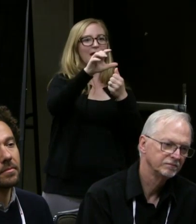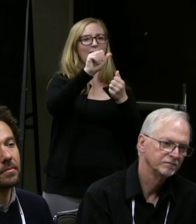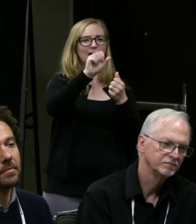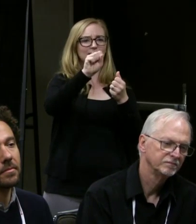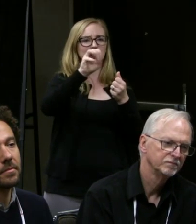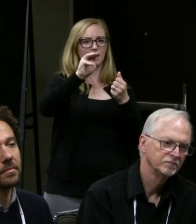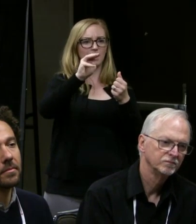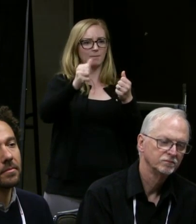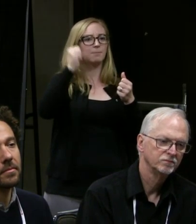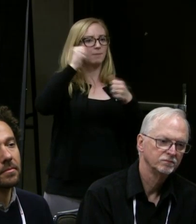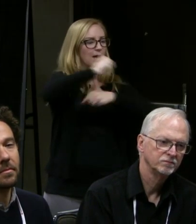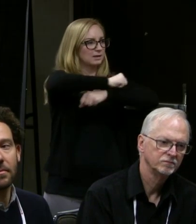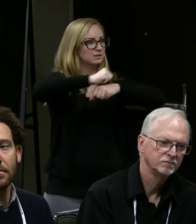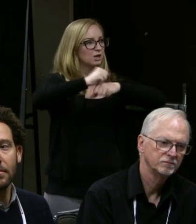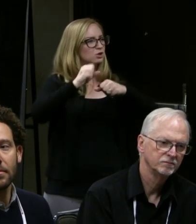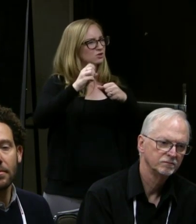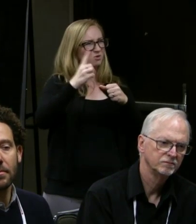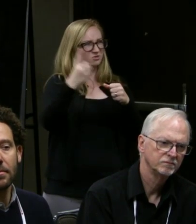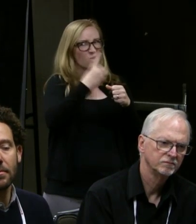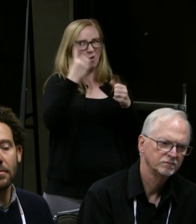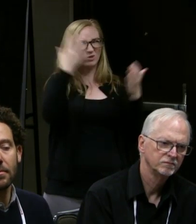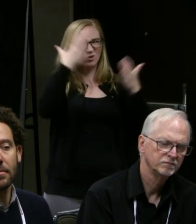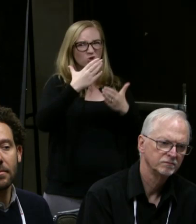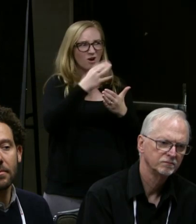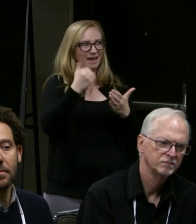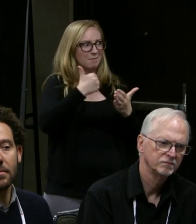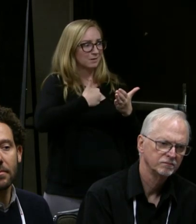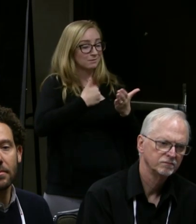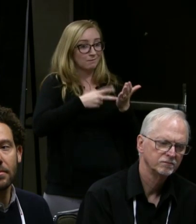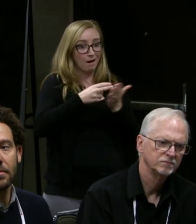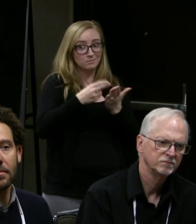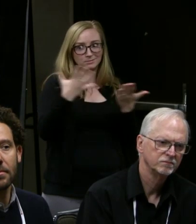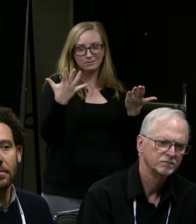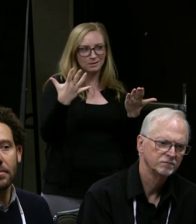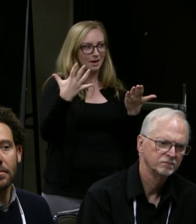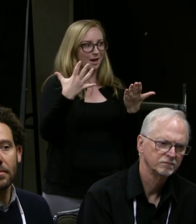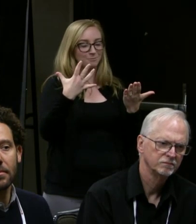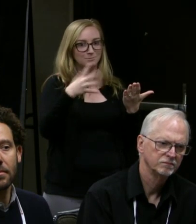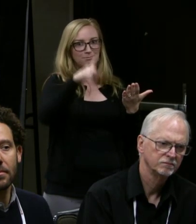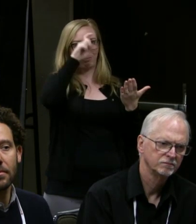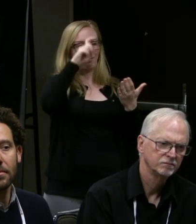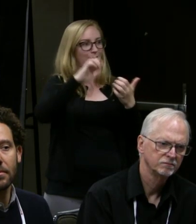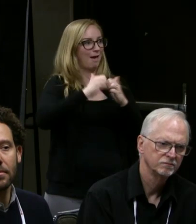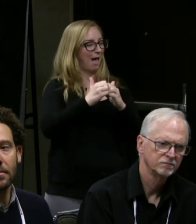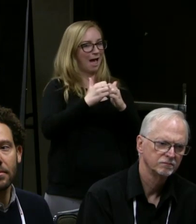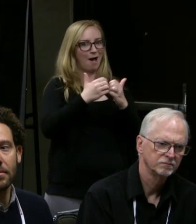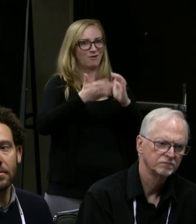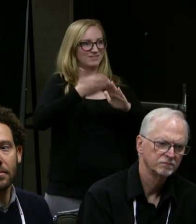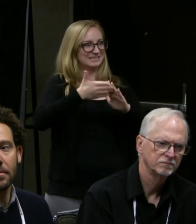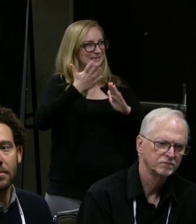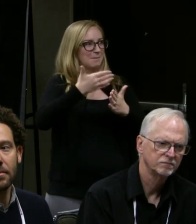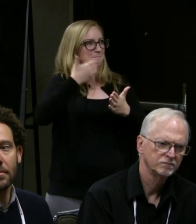But it was always so dark, and I'm honestly stumped by this one. I don't know how to facilitate better communication